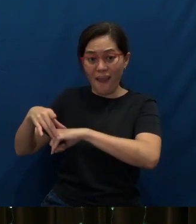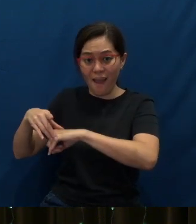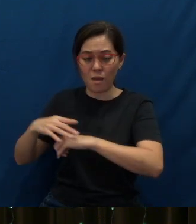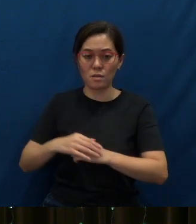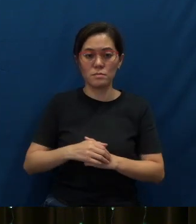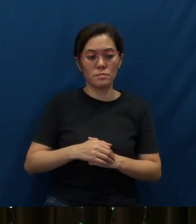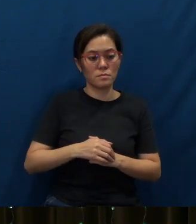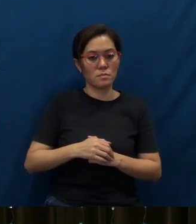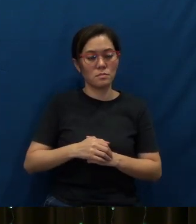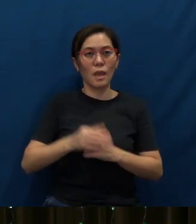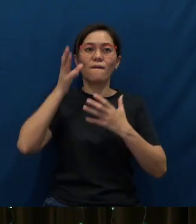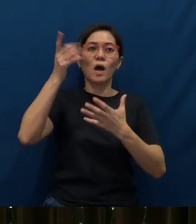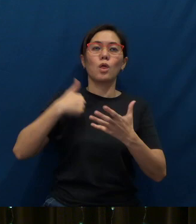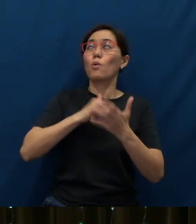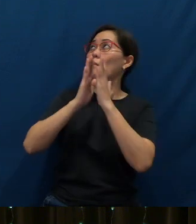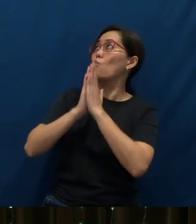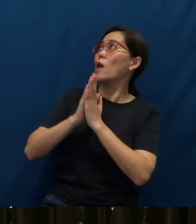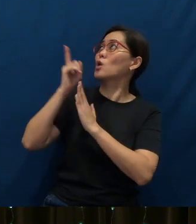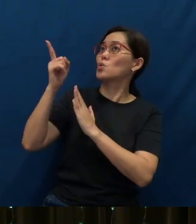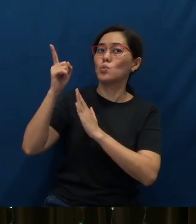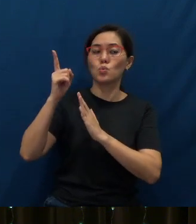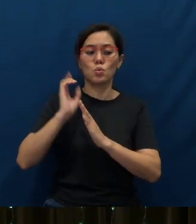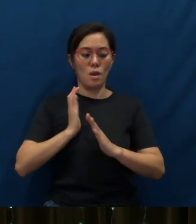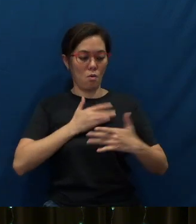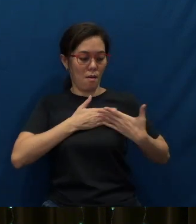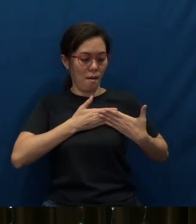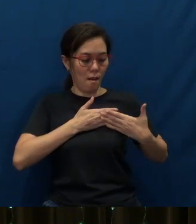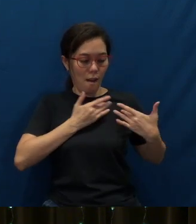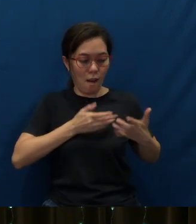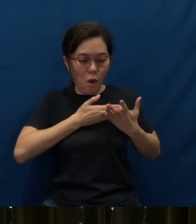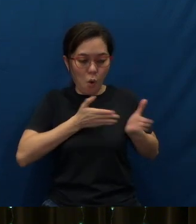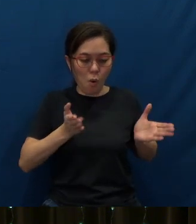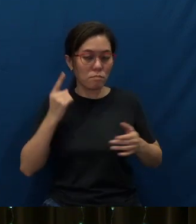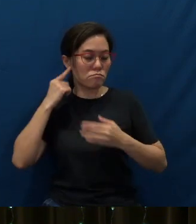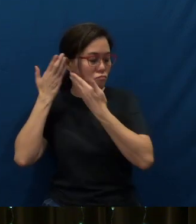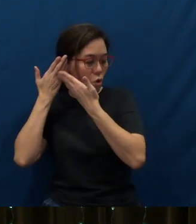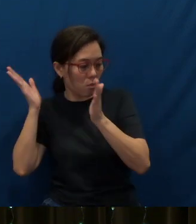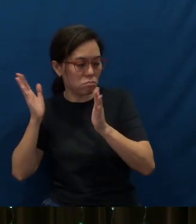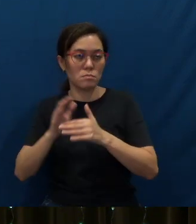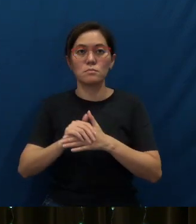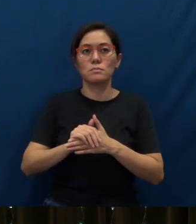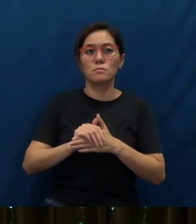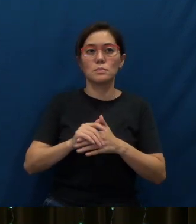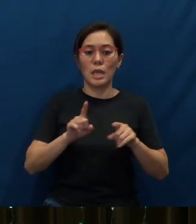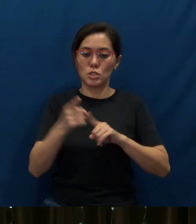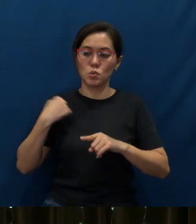Father, we pray that You will open our hearts and our ears this morning as we listen to